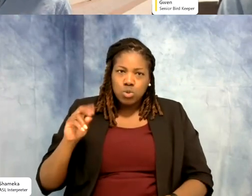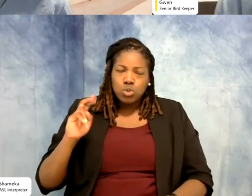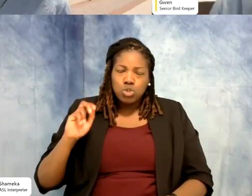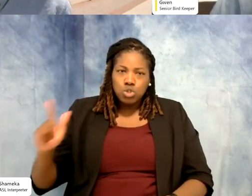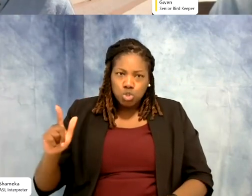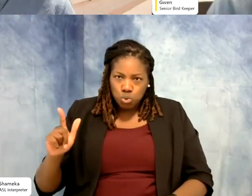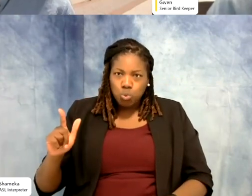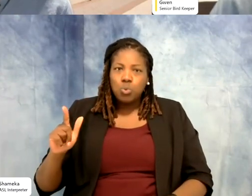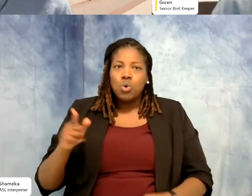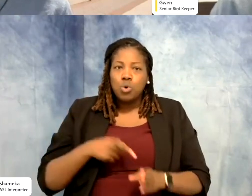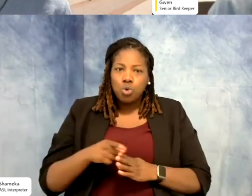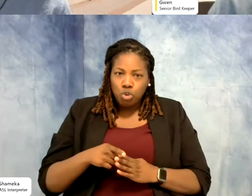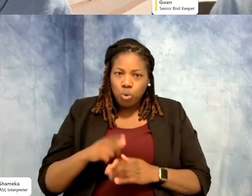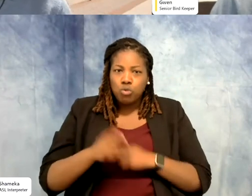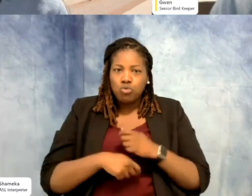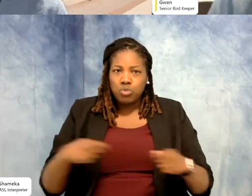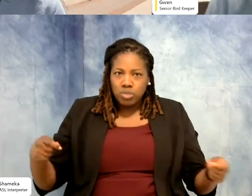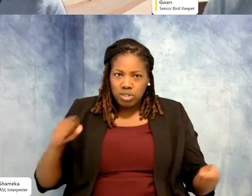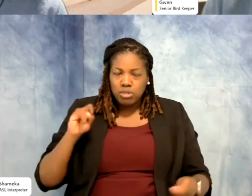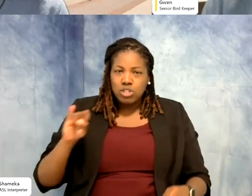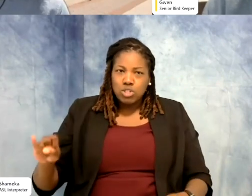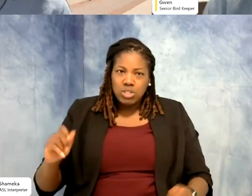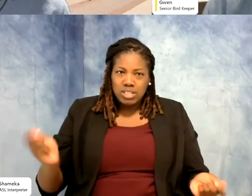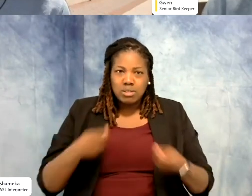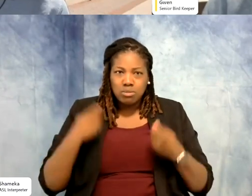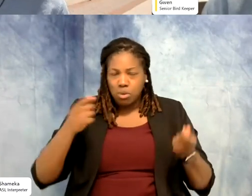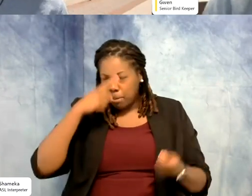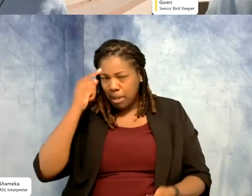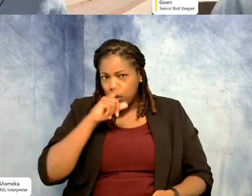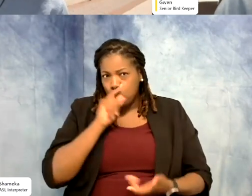closing out the Smithsonian celebration of Black Birders Week which has just been so important.